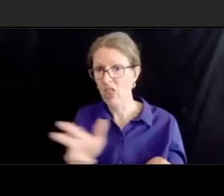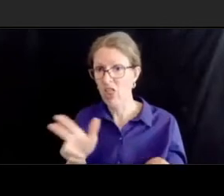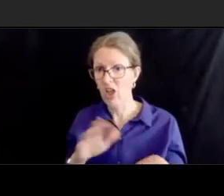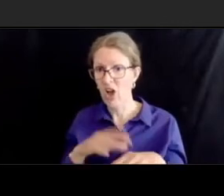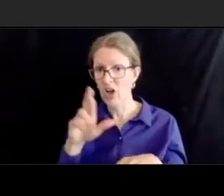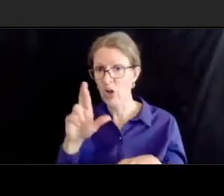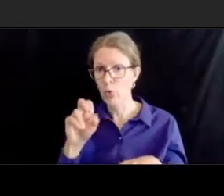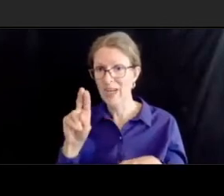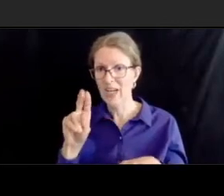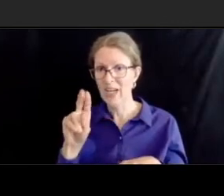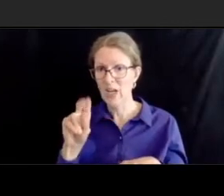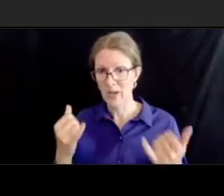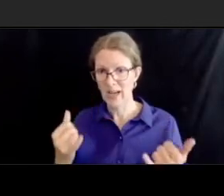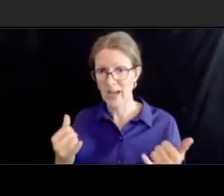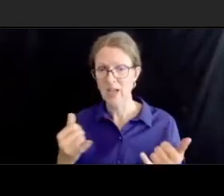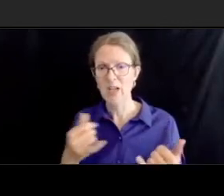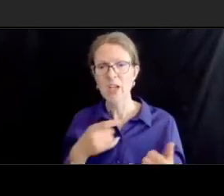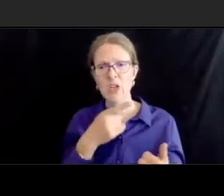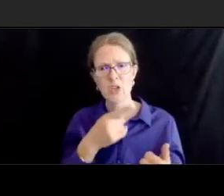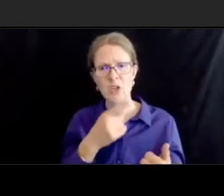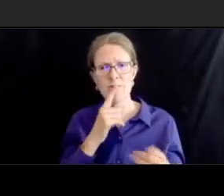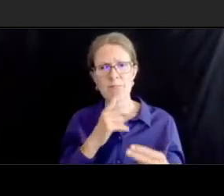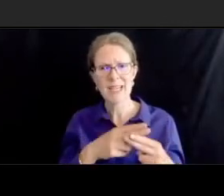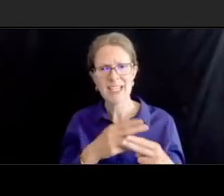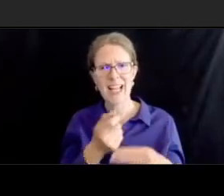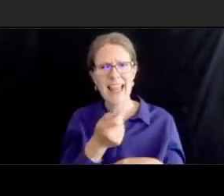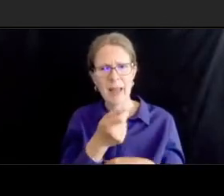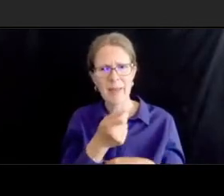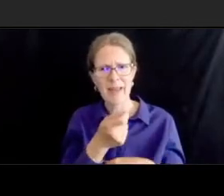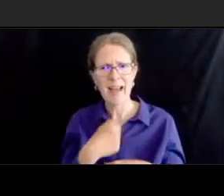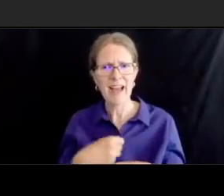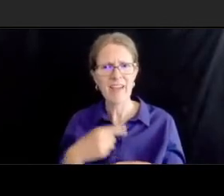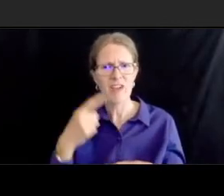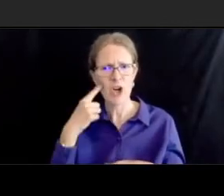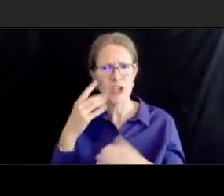the issue i don't really know what that means though when seven thousand additional